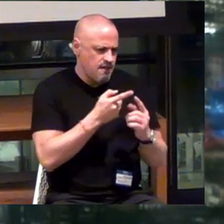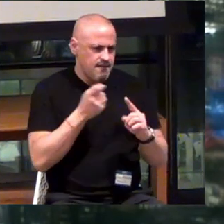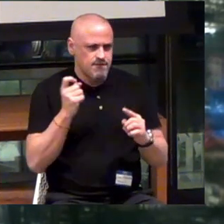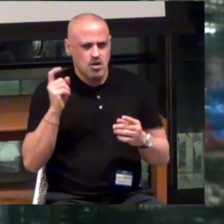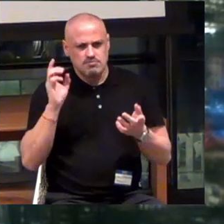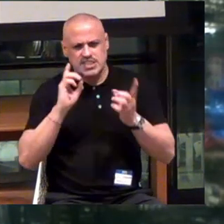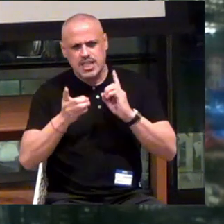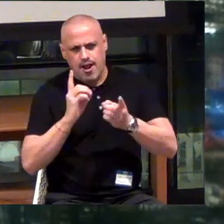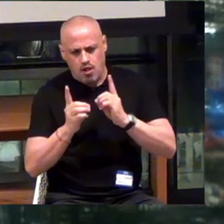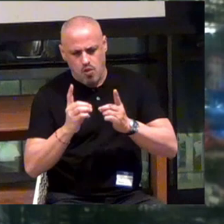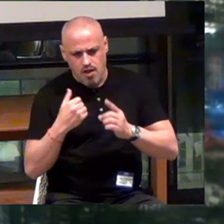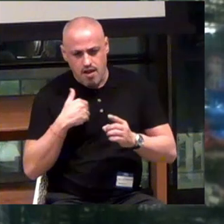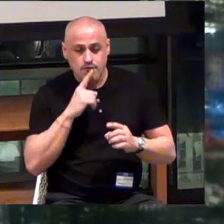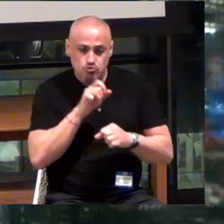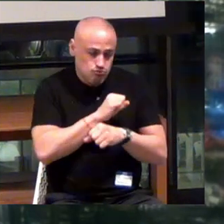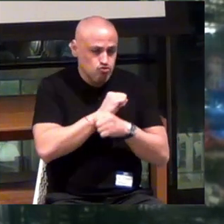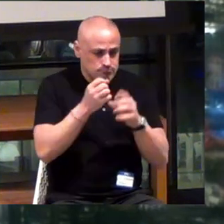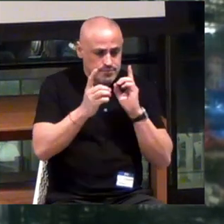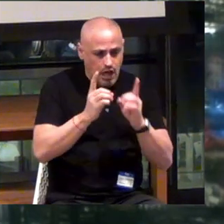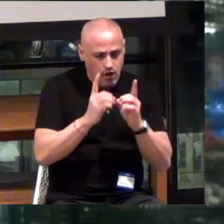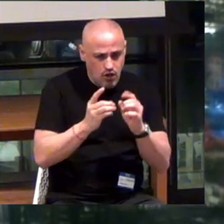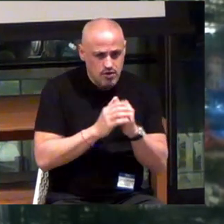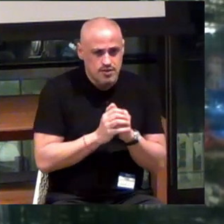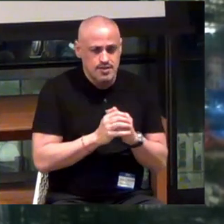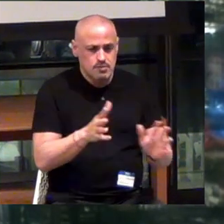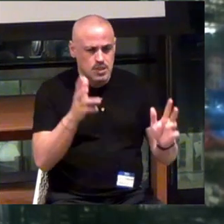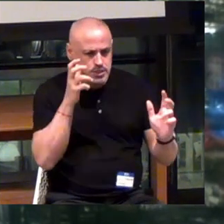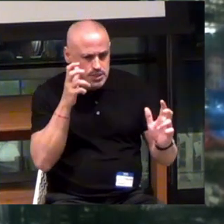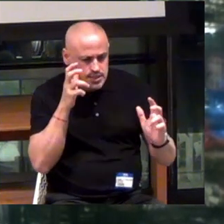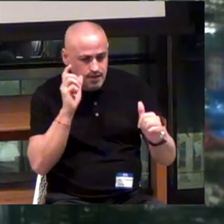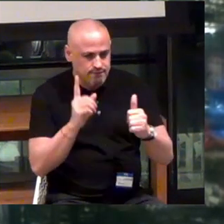dialogue. True dialogue. And by listening first.